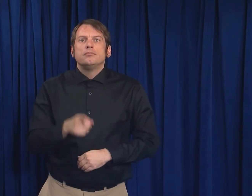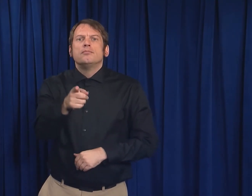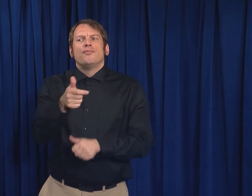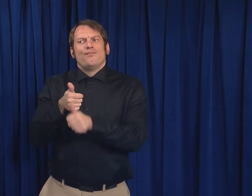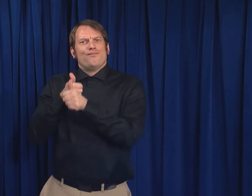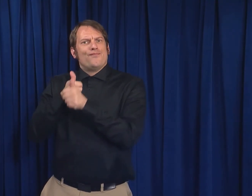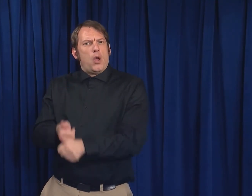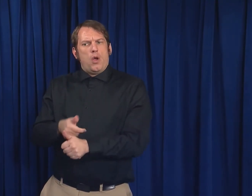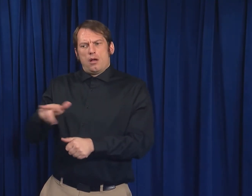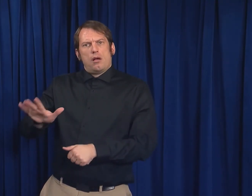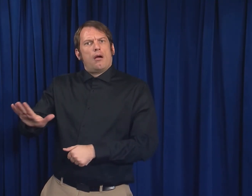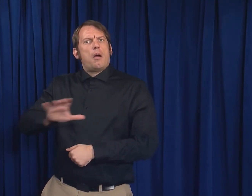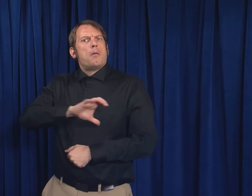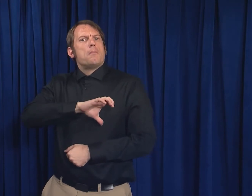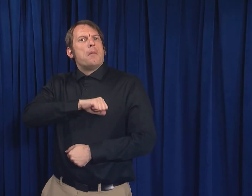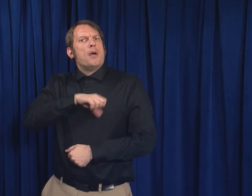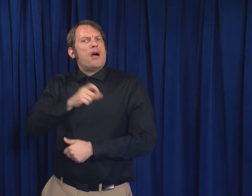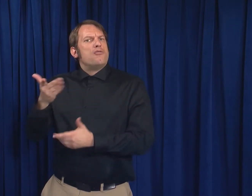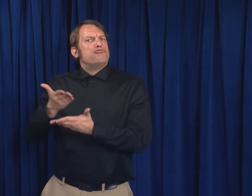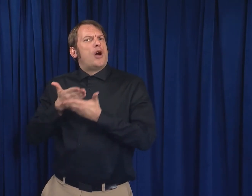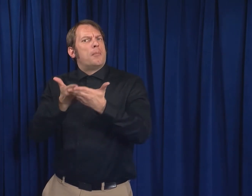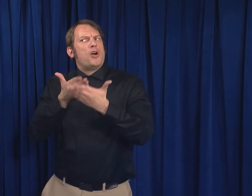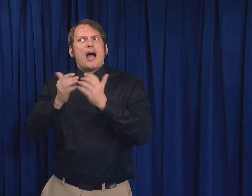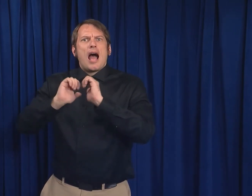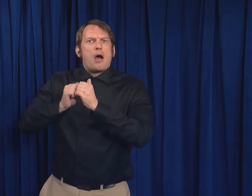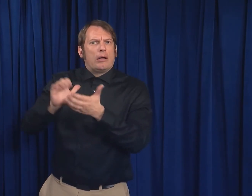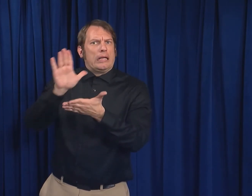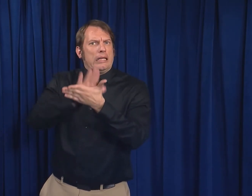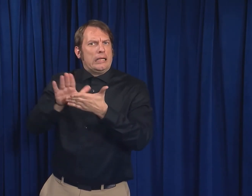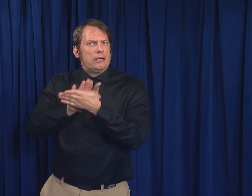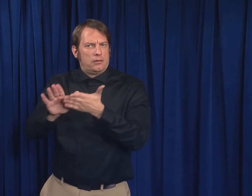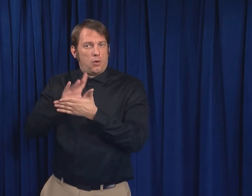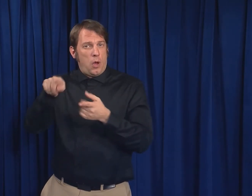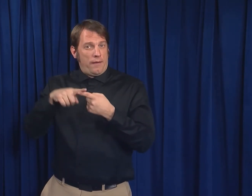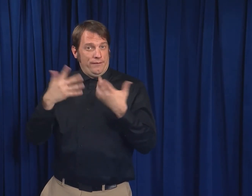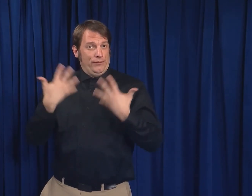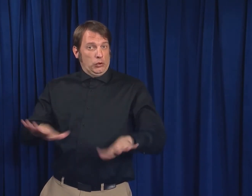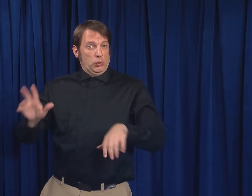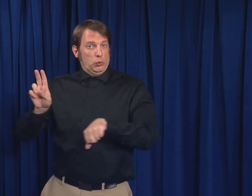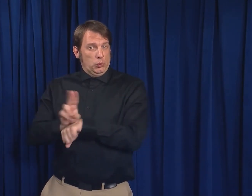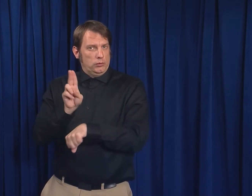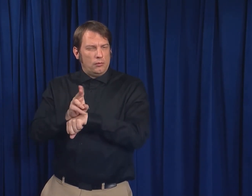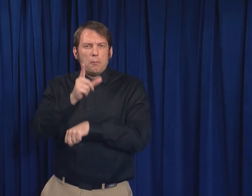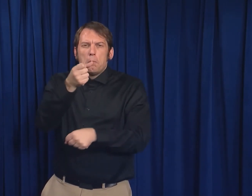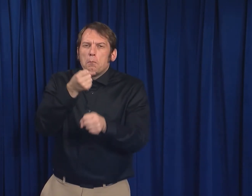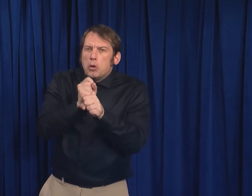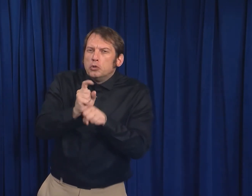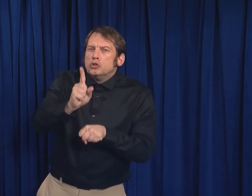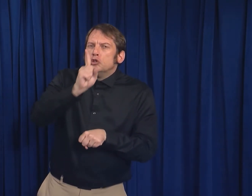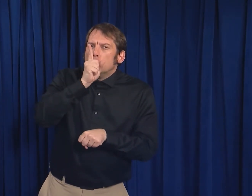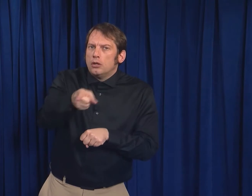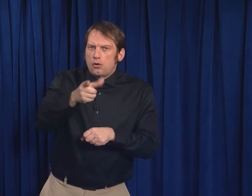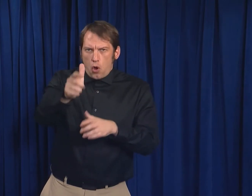Follow recommendations for proper pump cleaning after each use, making sure to clean all parts